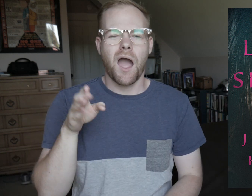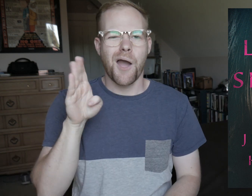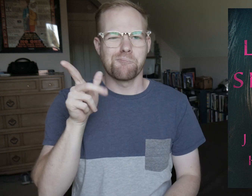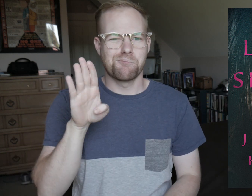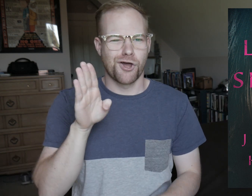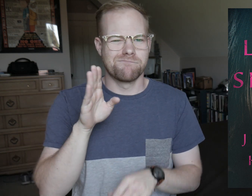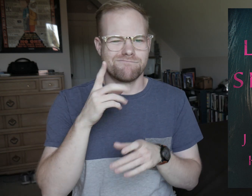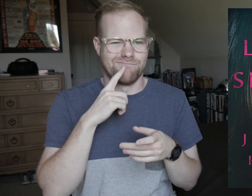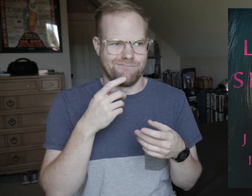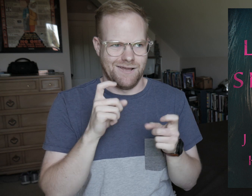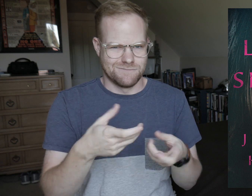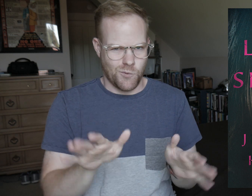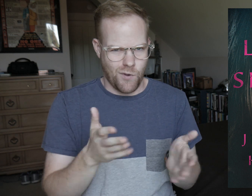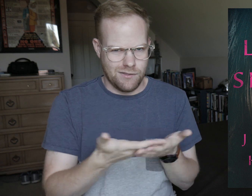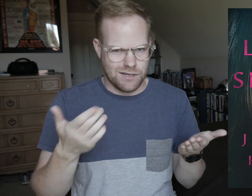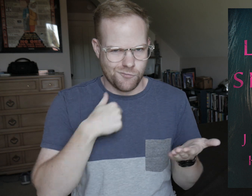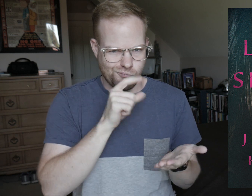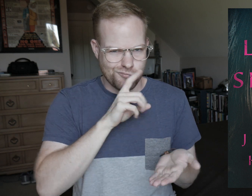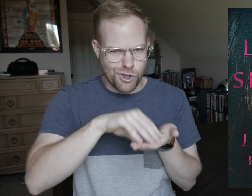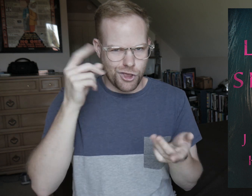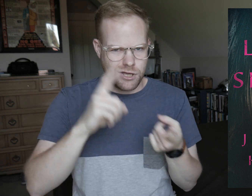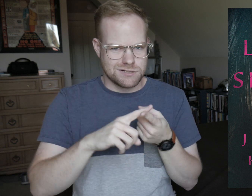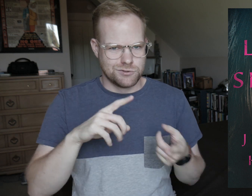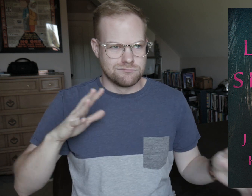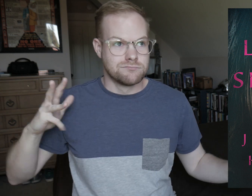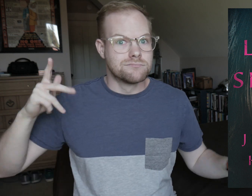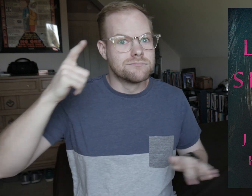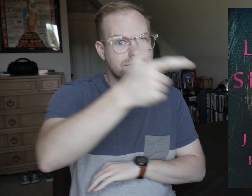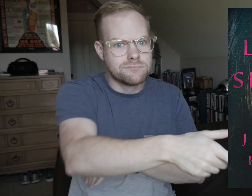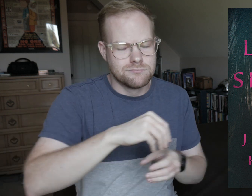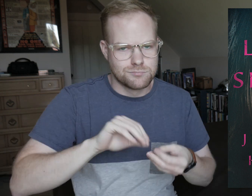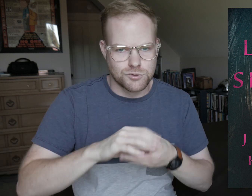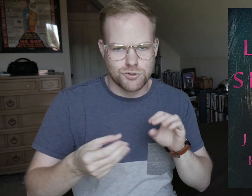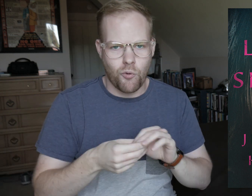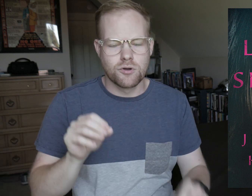The blurb gives away a thing that we don’t really learn until muuuuch later in the story,